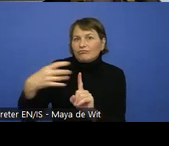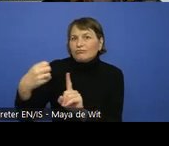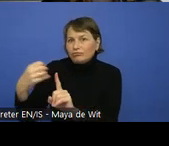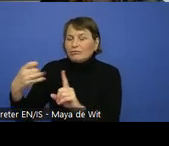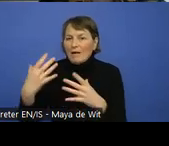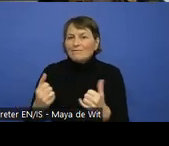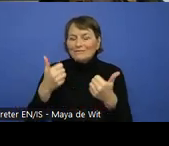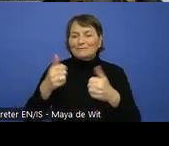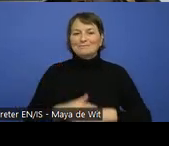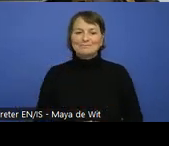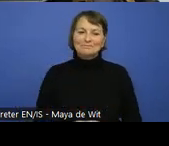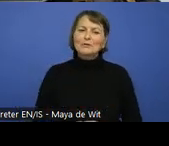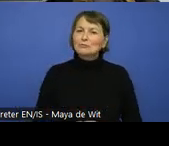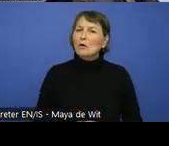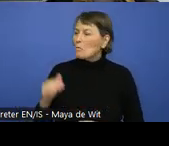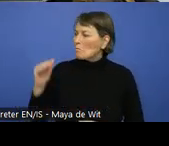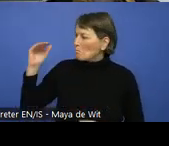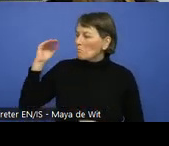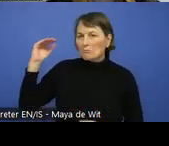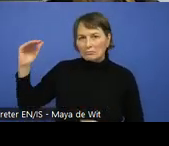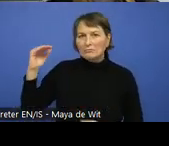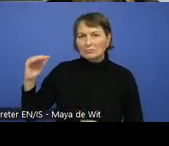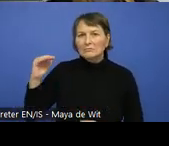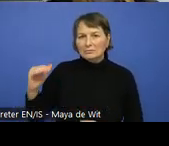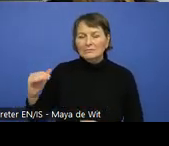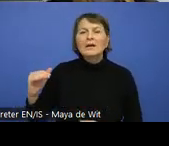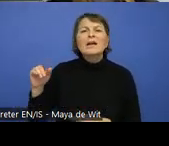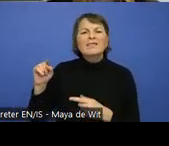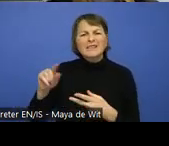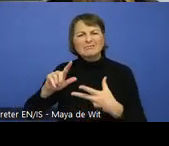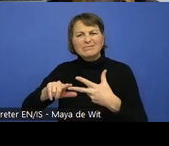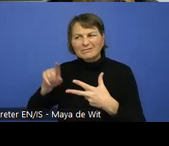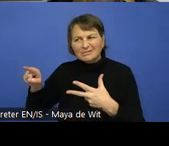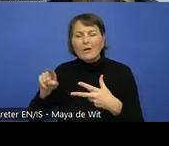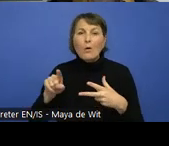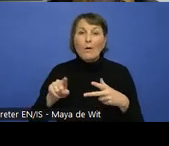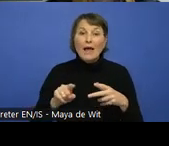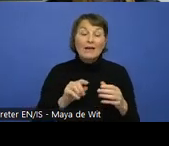So basically those discuss how to make the relationship between the different widgets apparent.